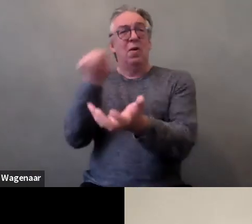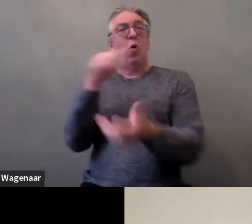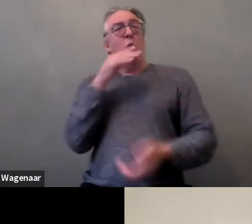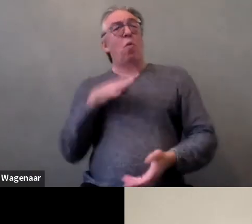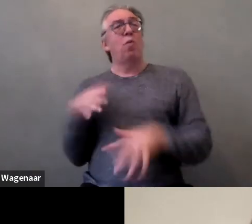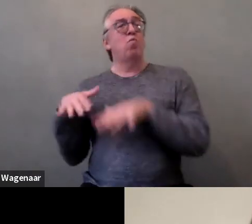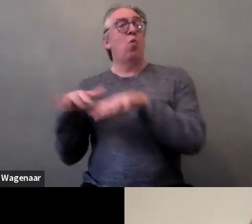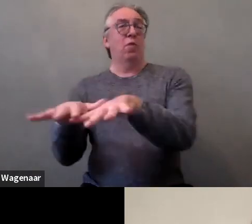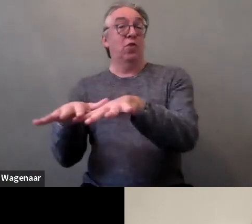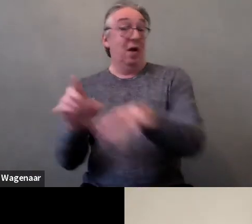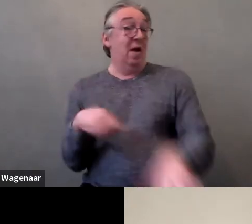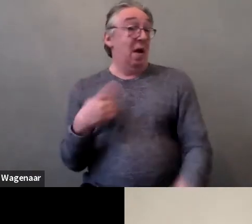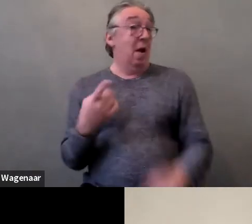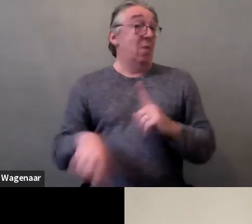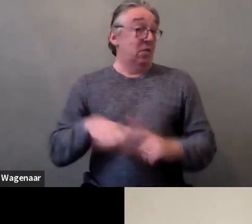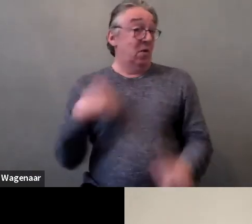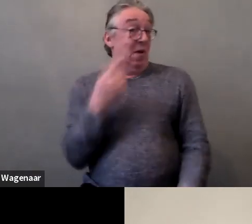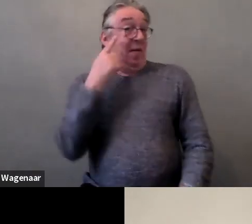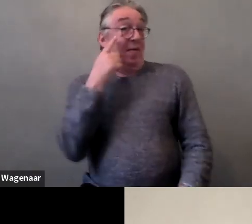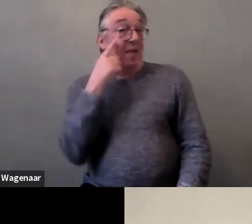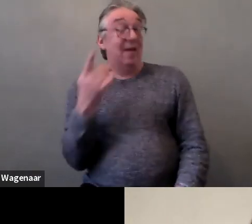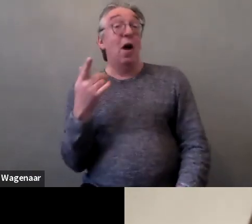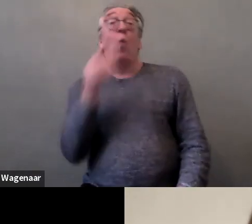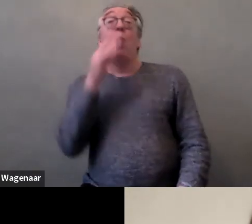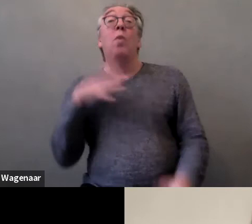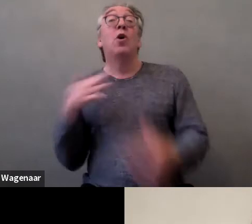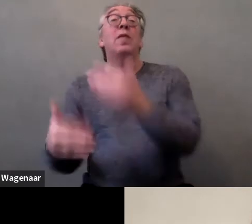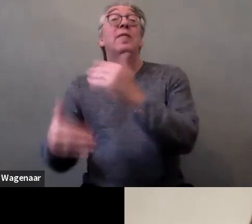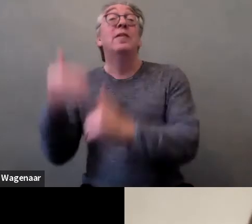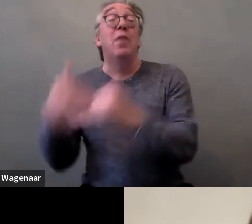of women with disabilities on sexual violence isn't visible enough